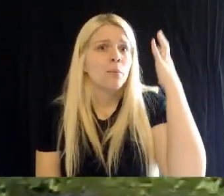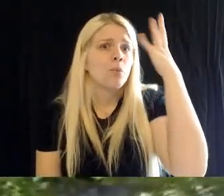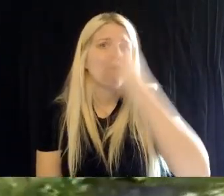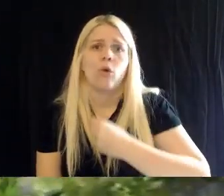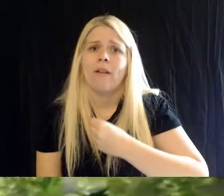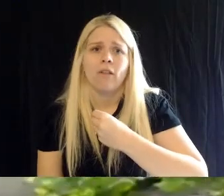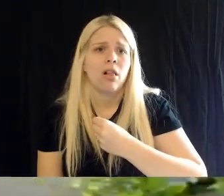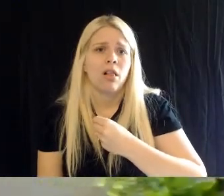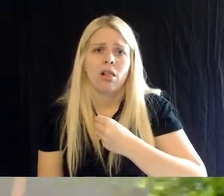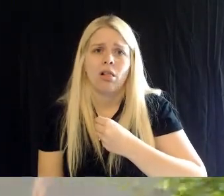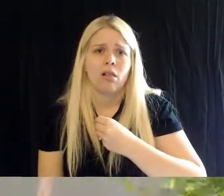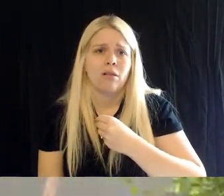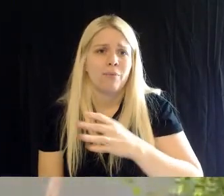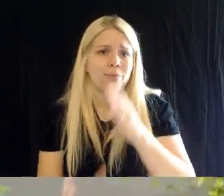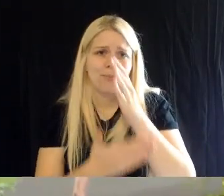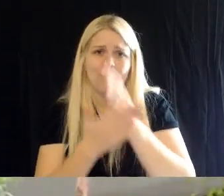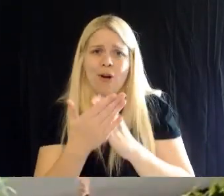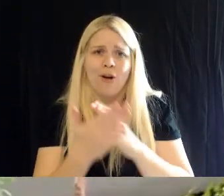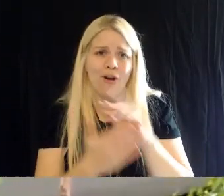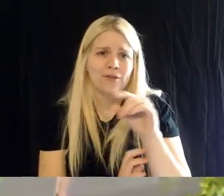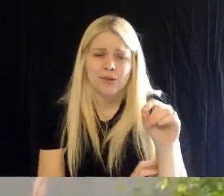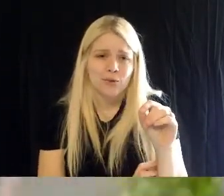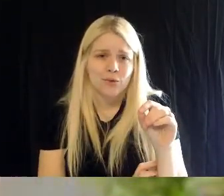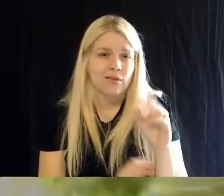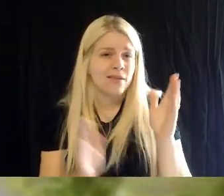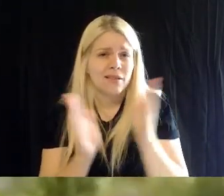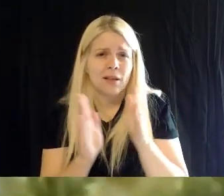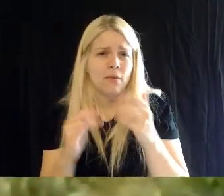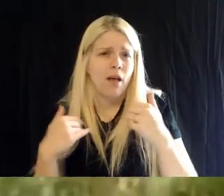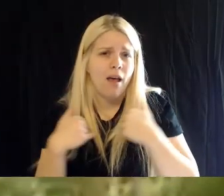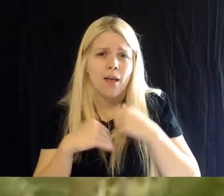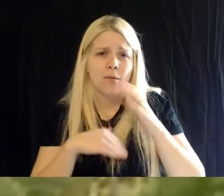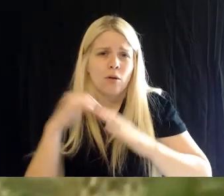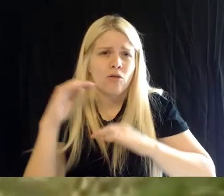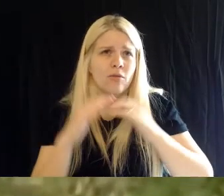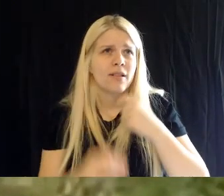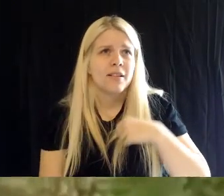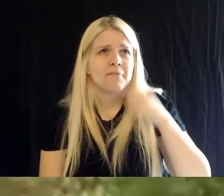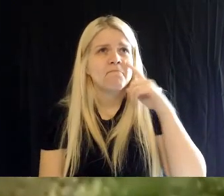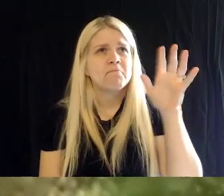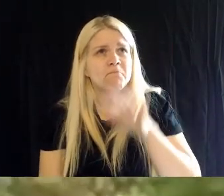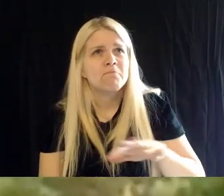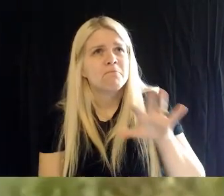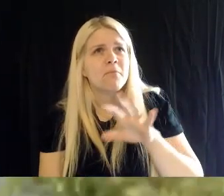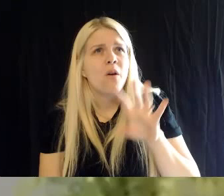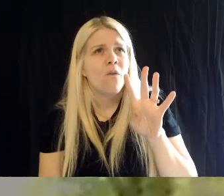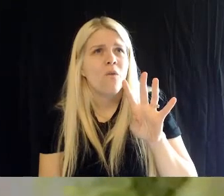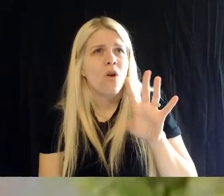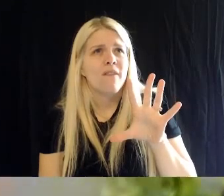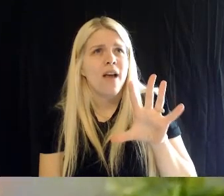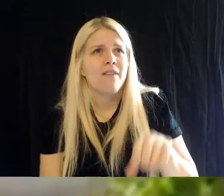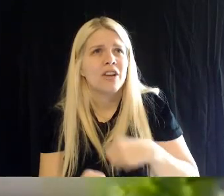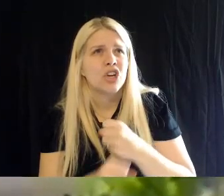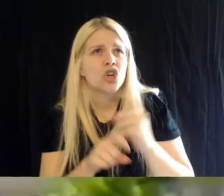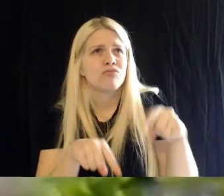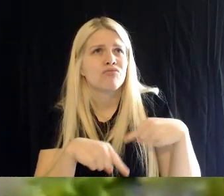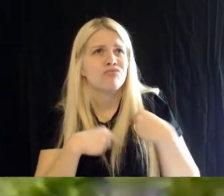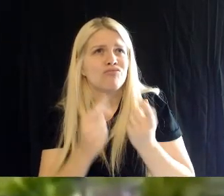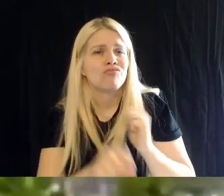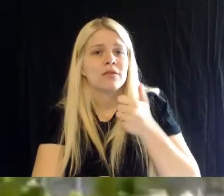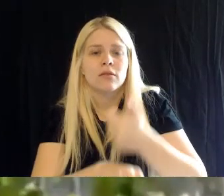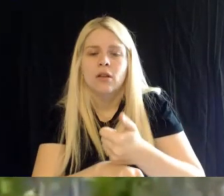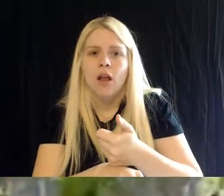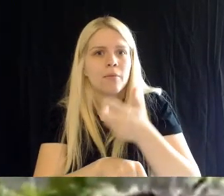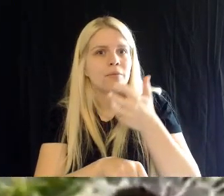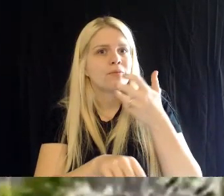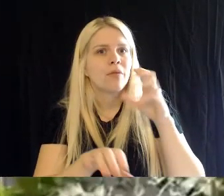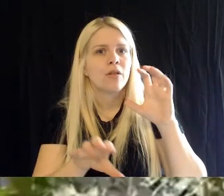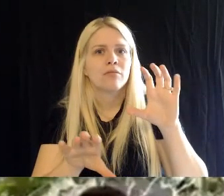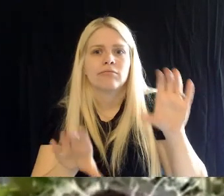Small Animal Building is 45+ years old. She's holding up well, she's doing the job.